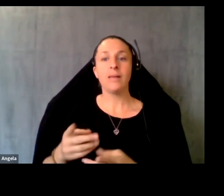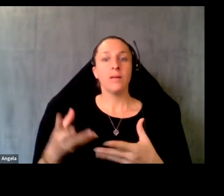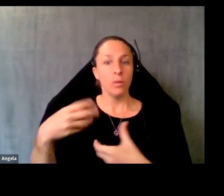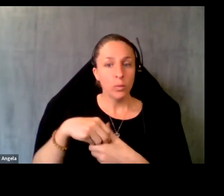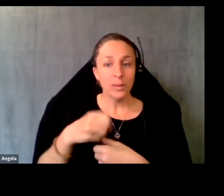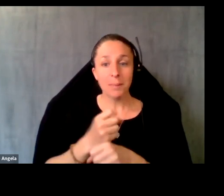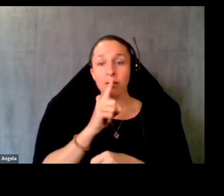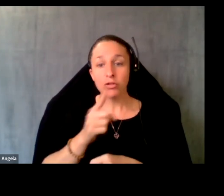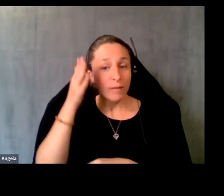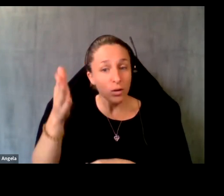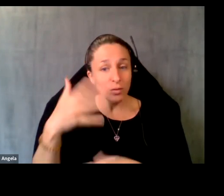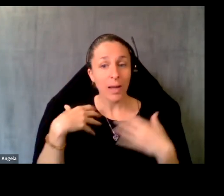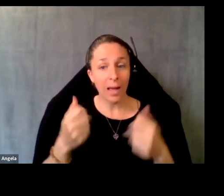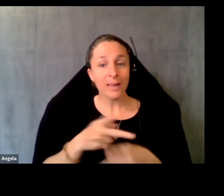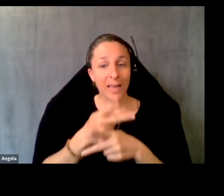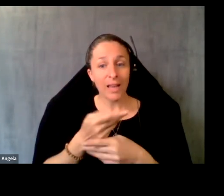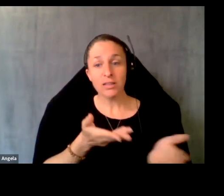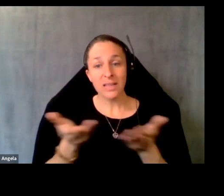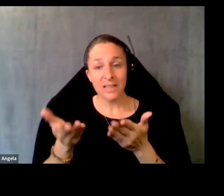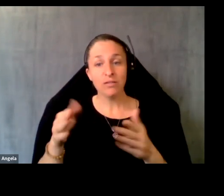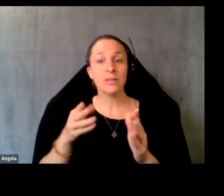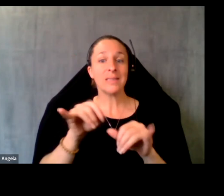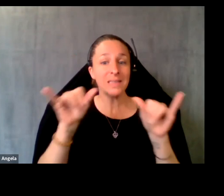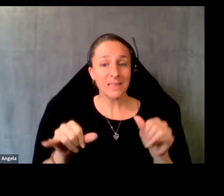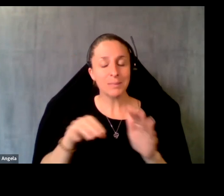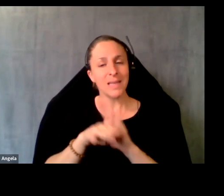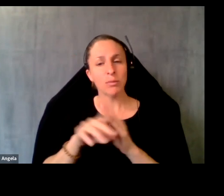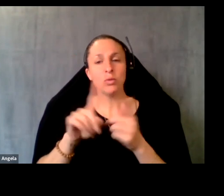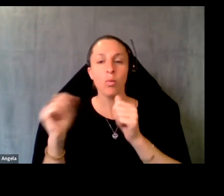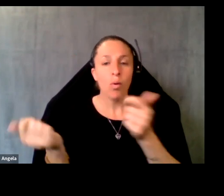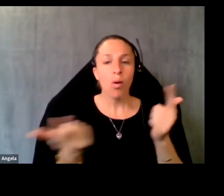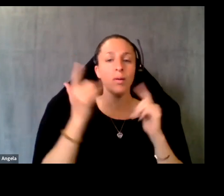that the future of the health care delivery system is accessible to all of our California communities